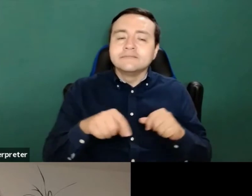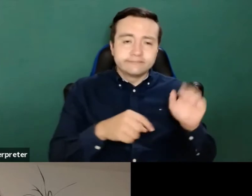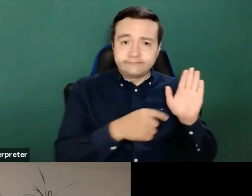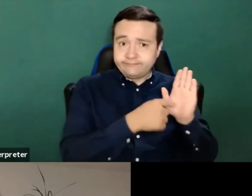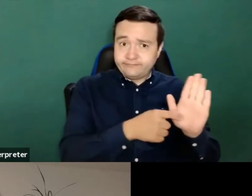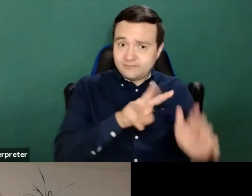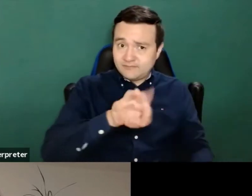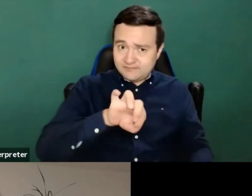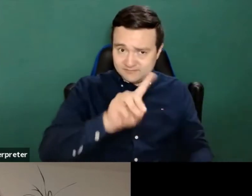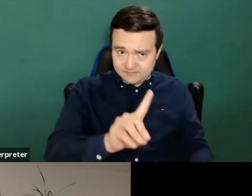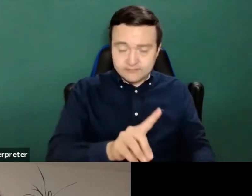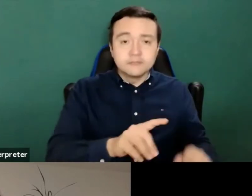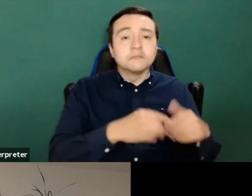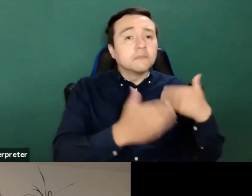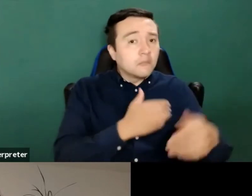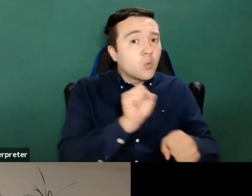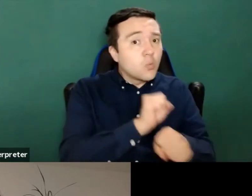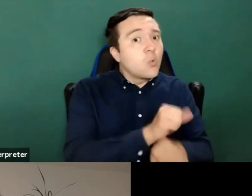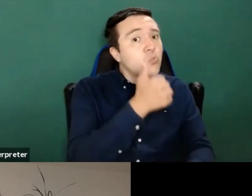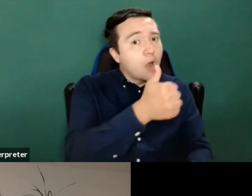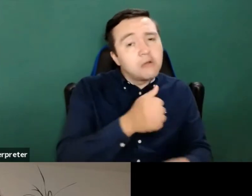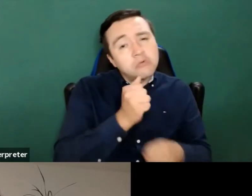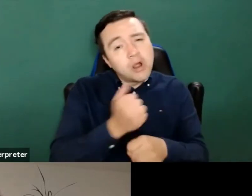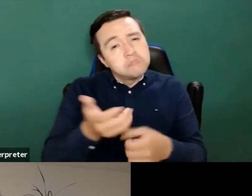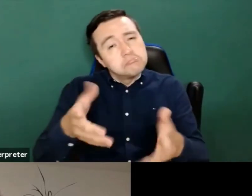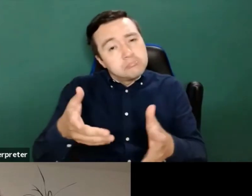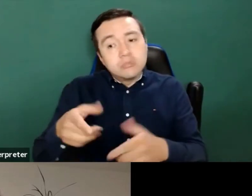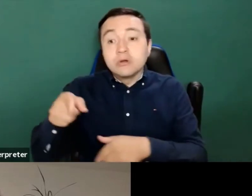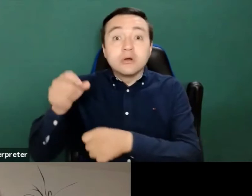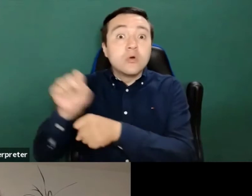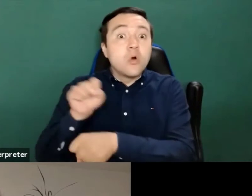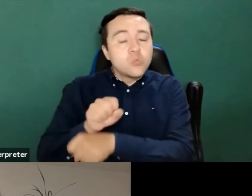well what is really working well and what we would like to see happening in the future